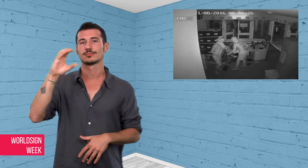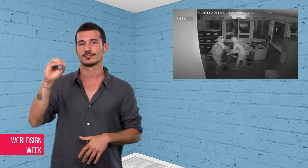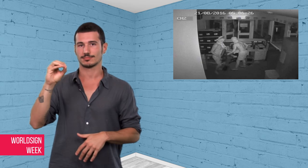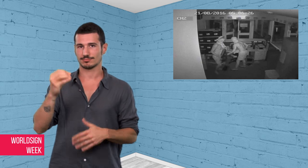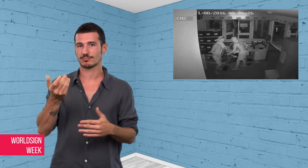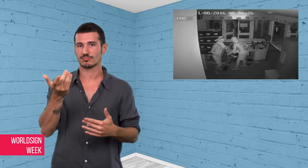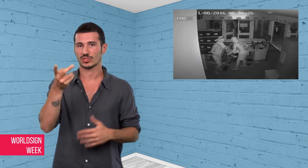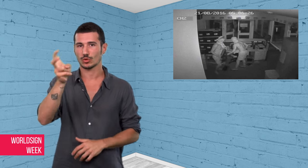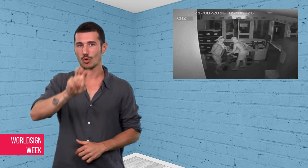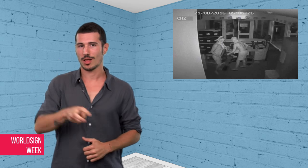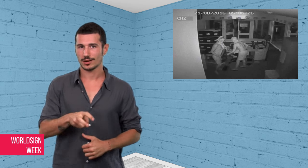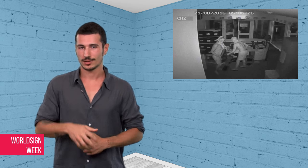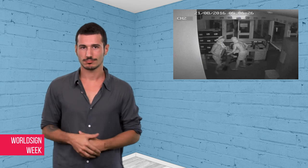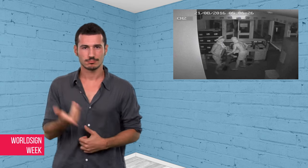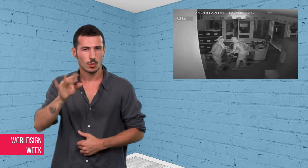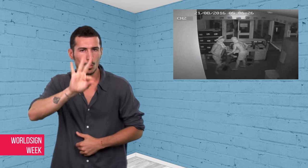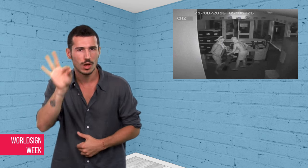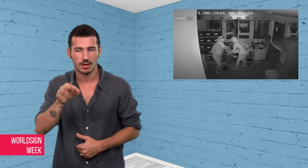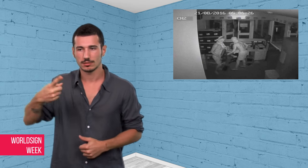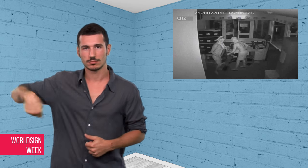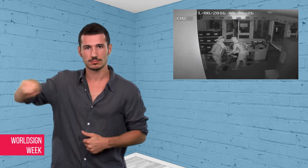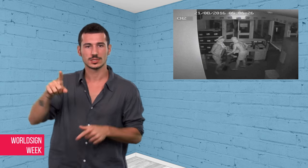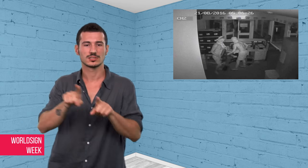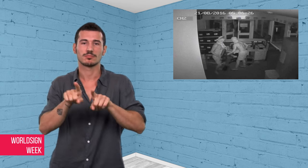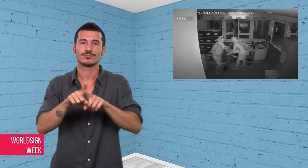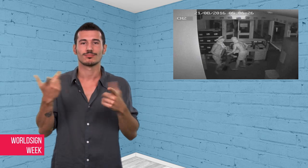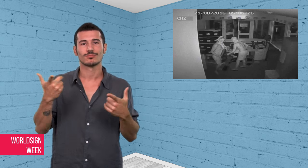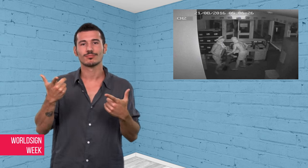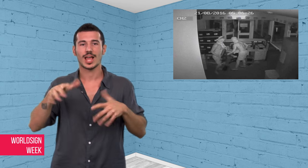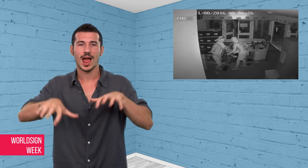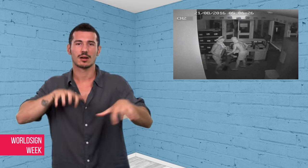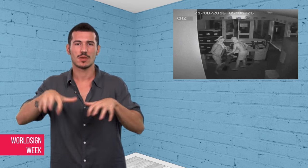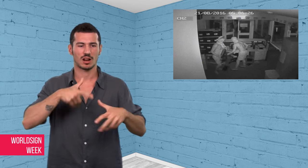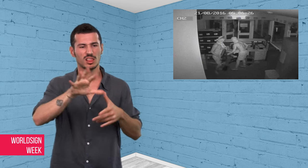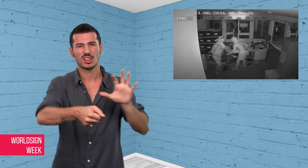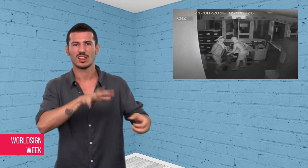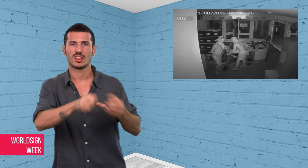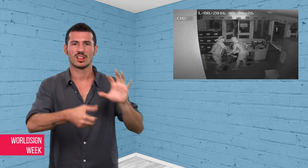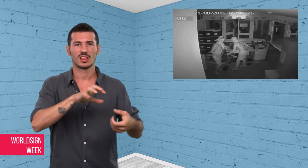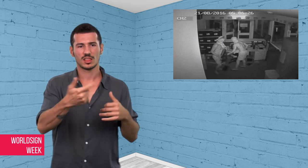If caught, the intruders would face fines up